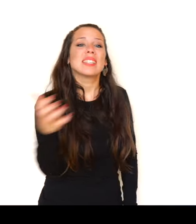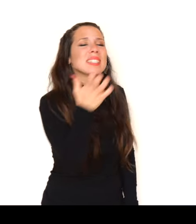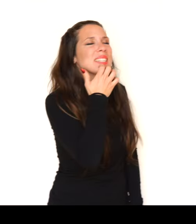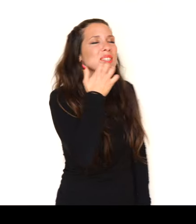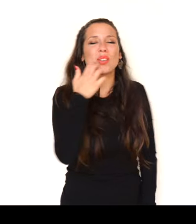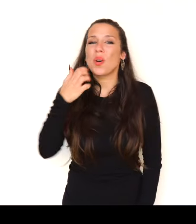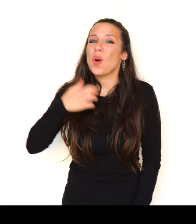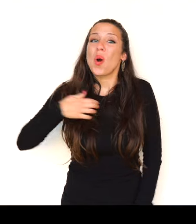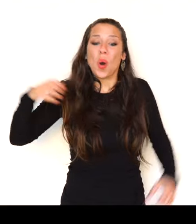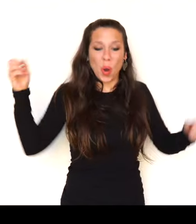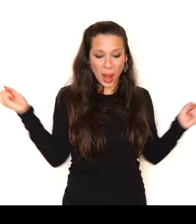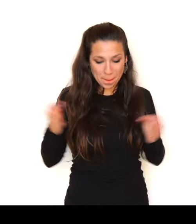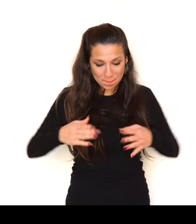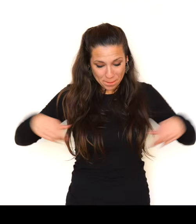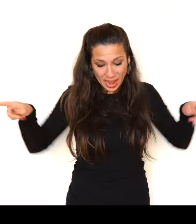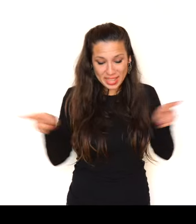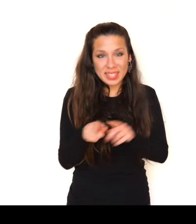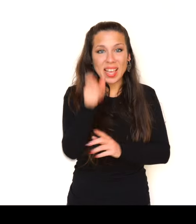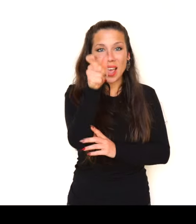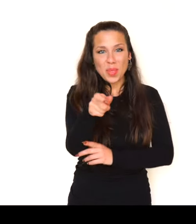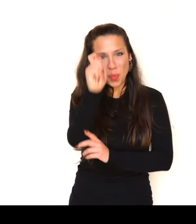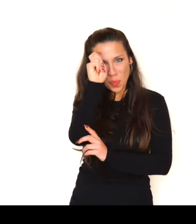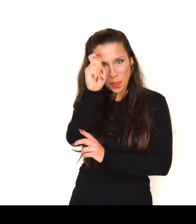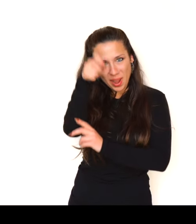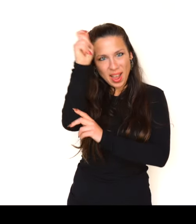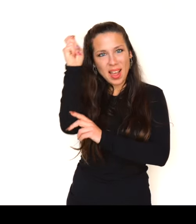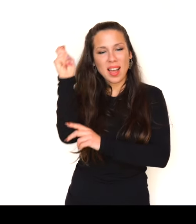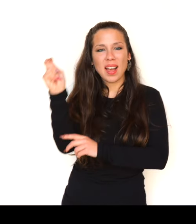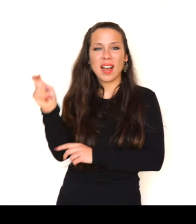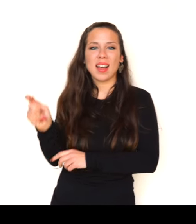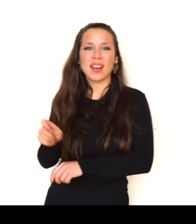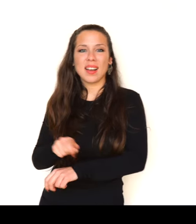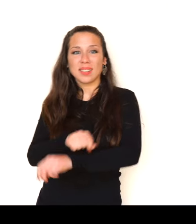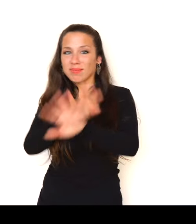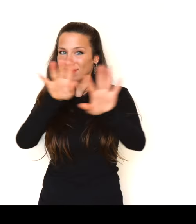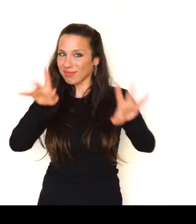If I had the magic of wizards